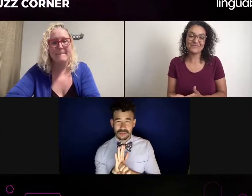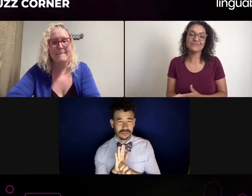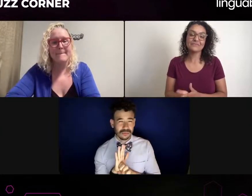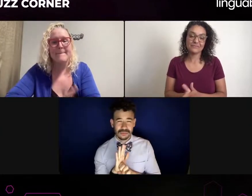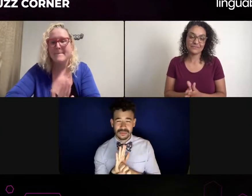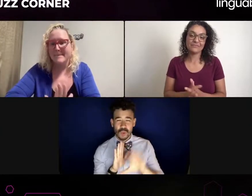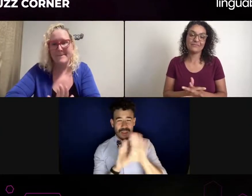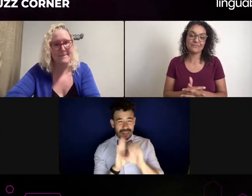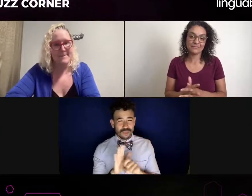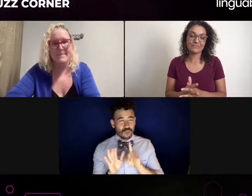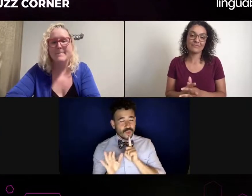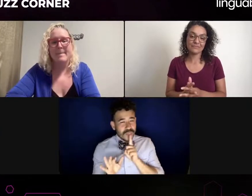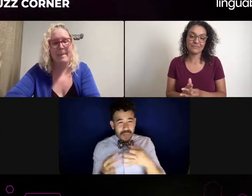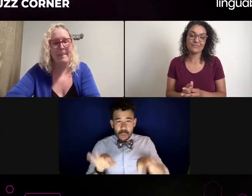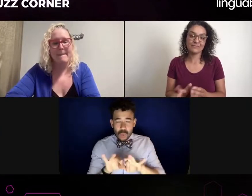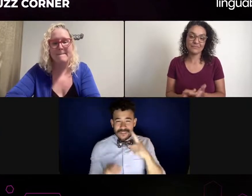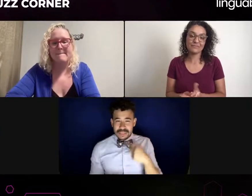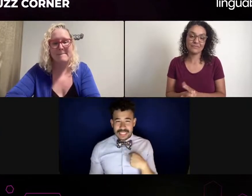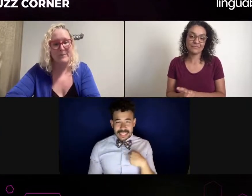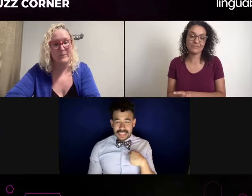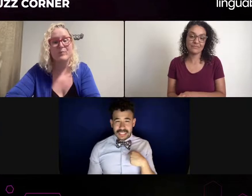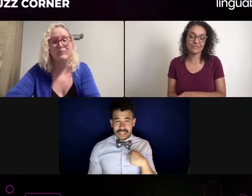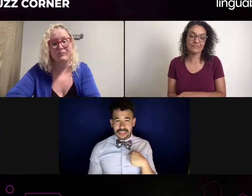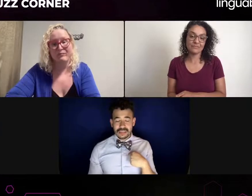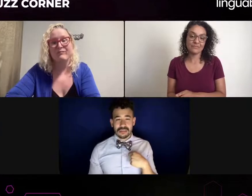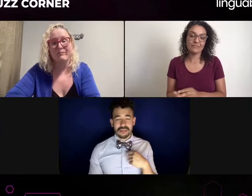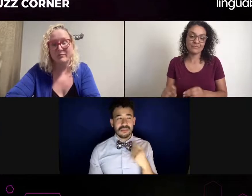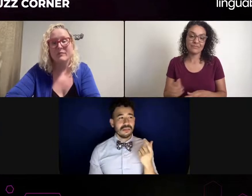And your experience really has helped us to think about it